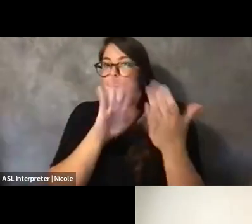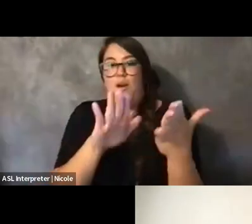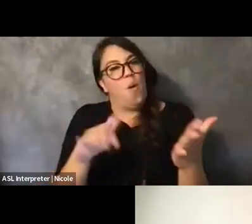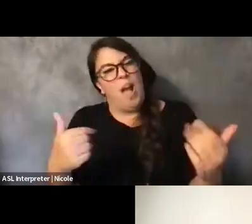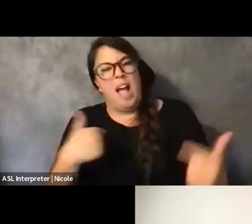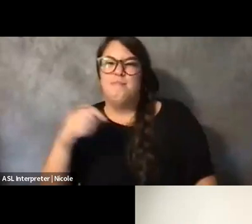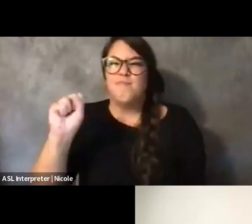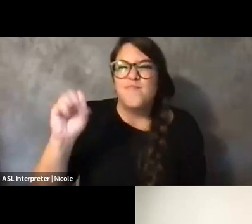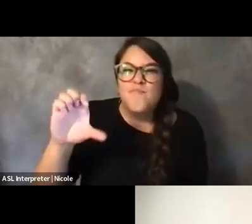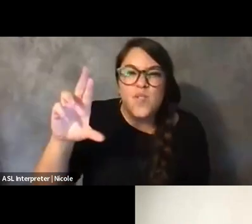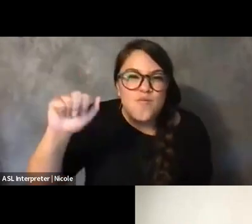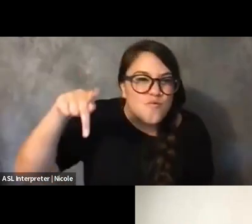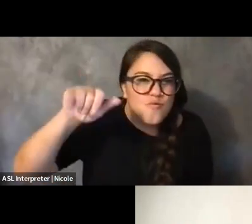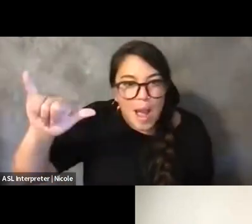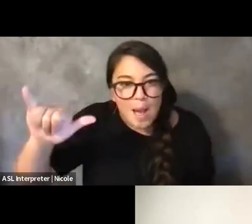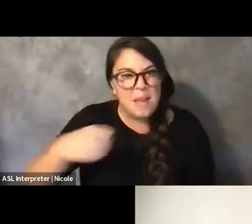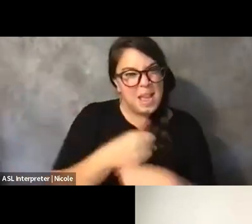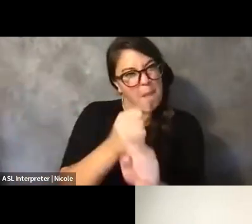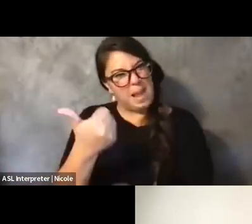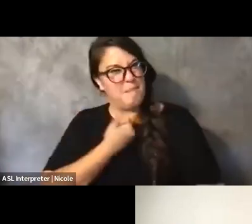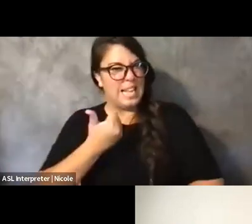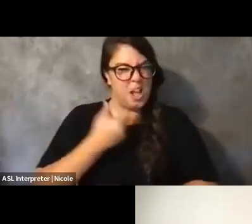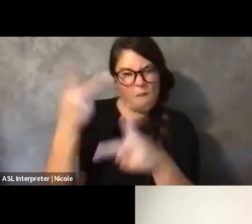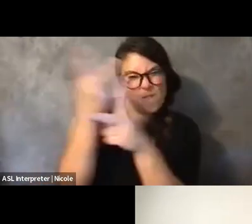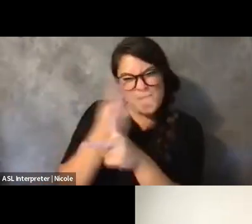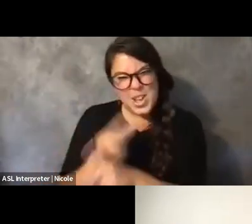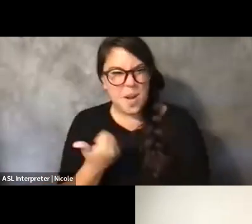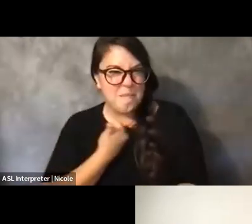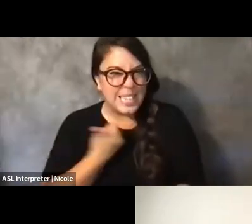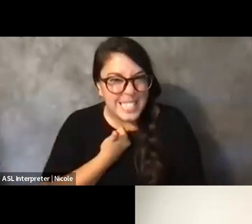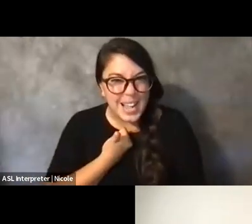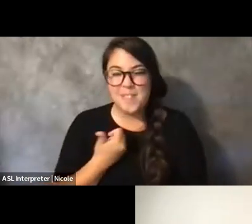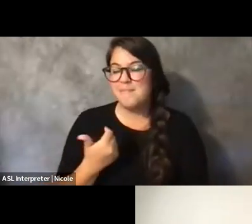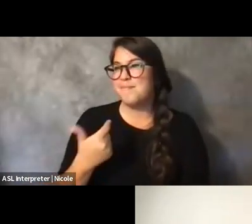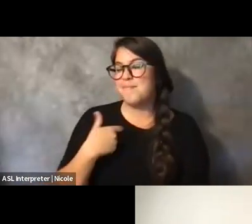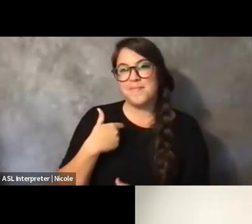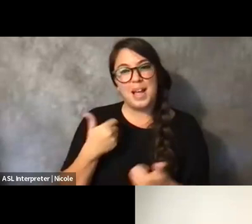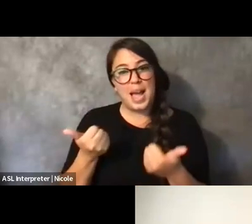And then, I'll try to sell people something that I'm not, but it works somehow.